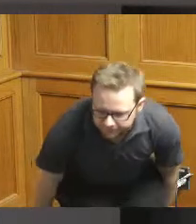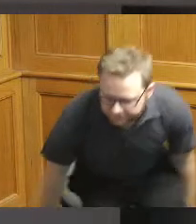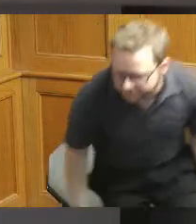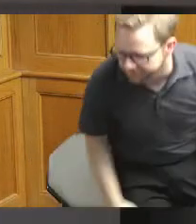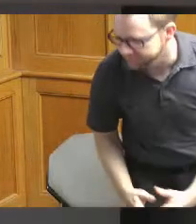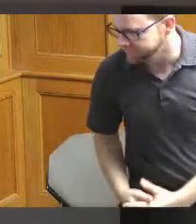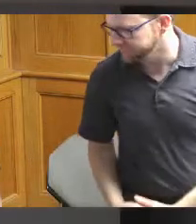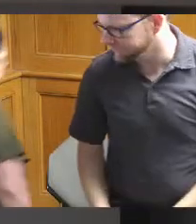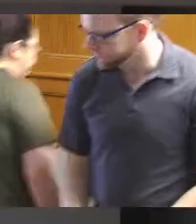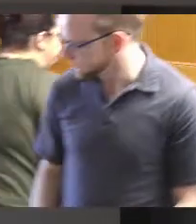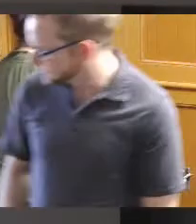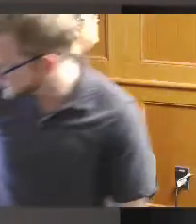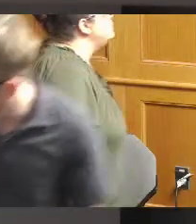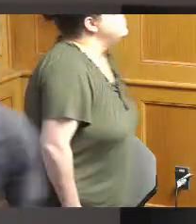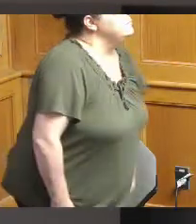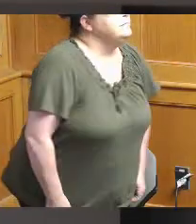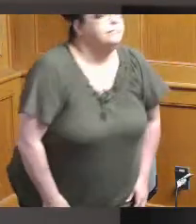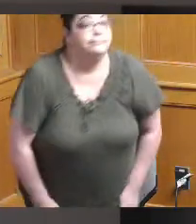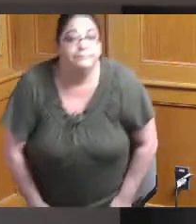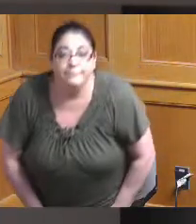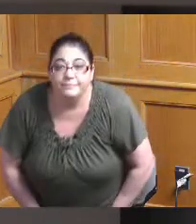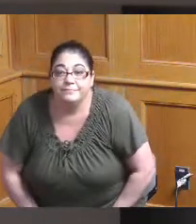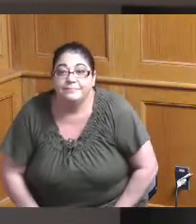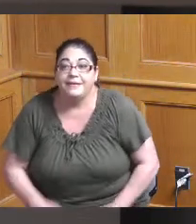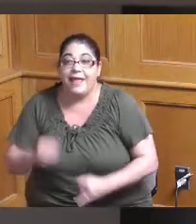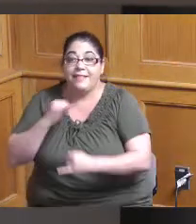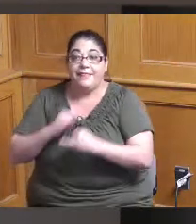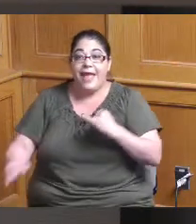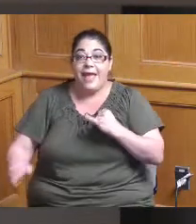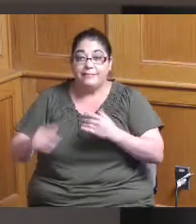okay Silverton is the last project and it's a it's a pretty extensive one